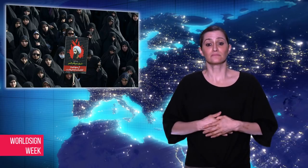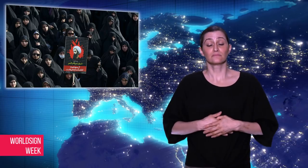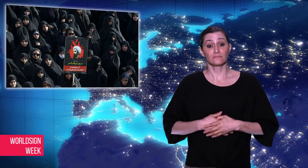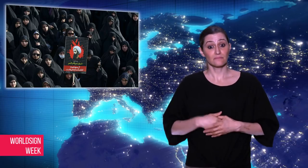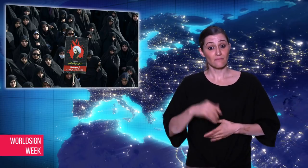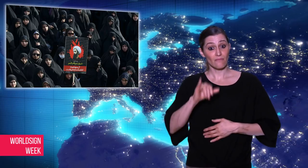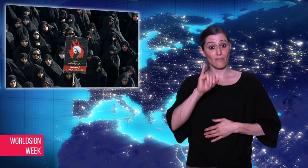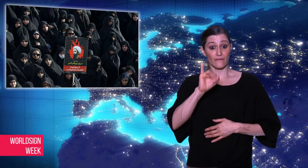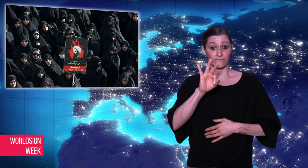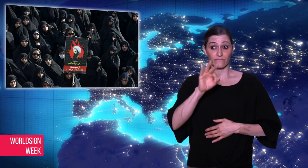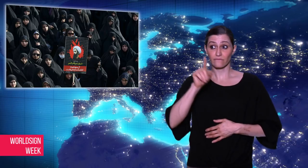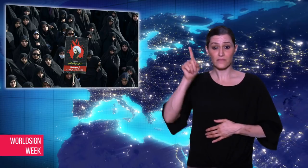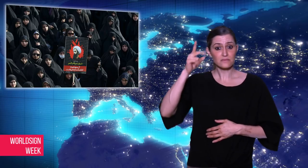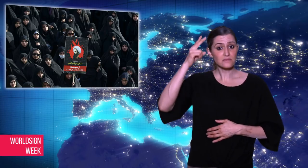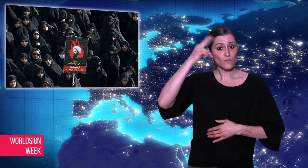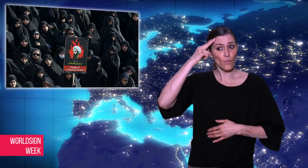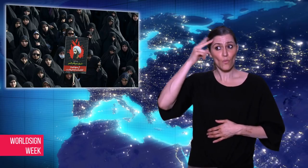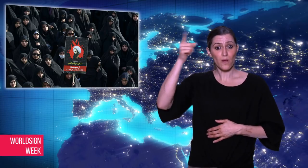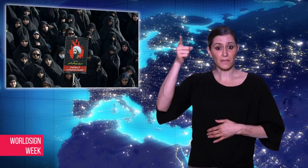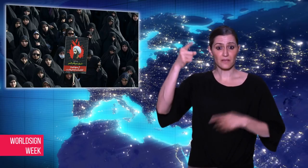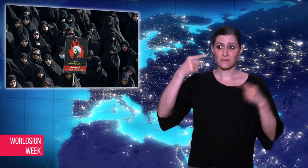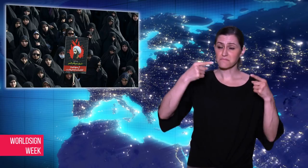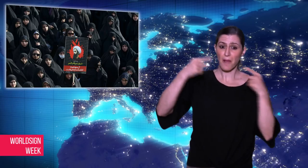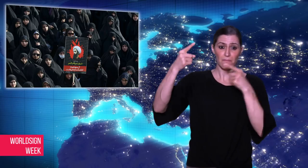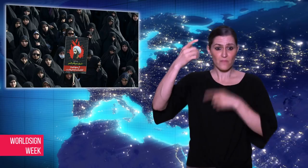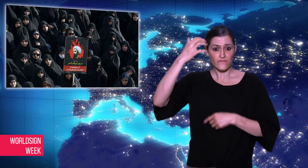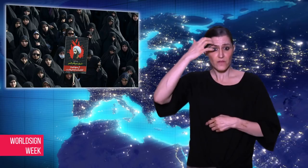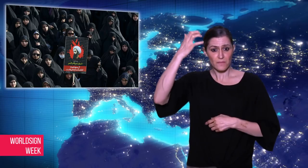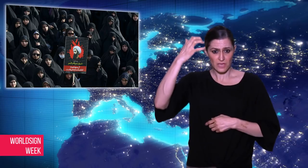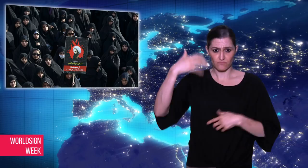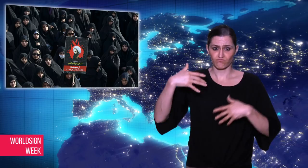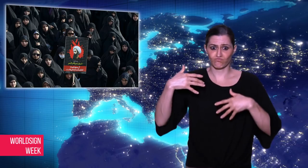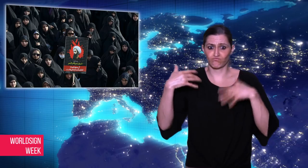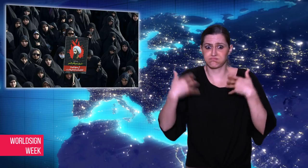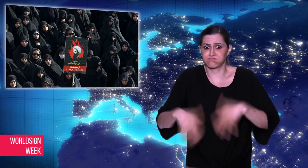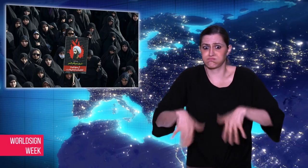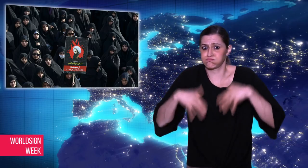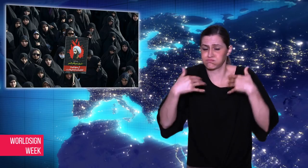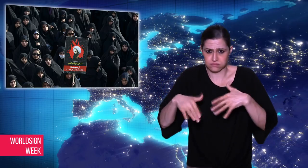crimes against his will.